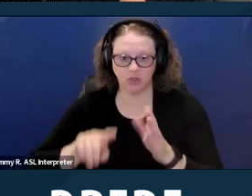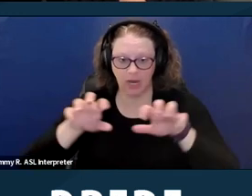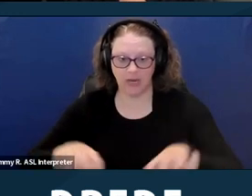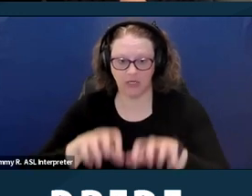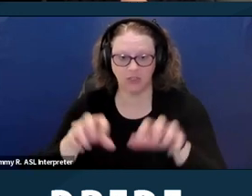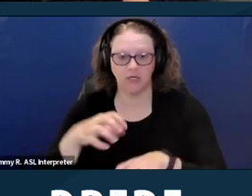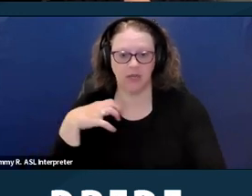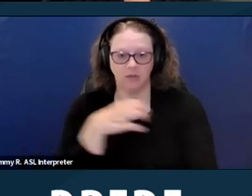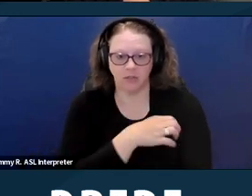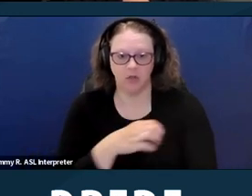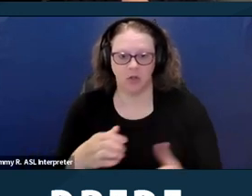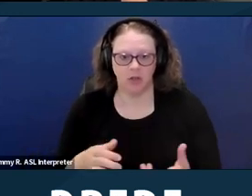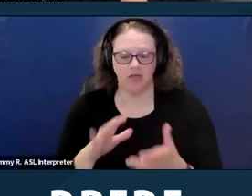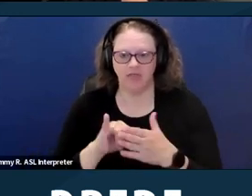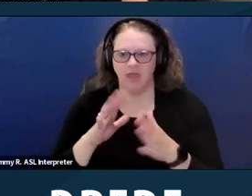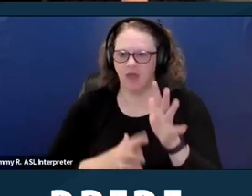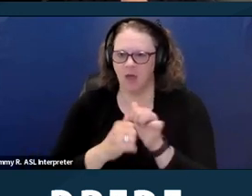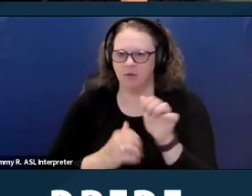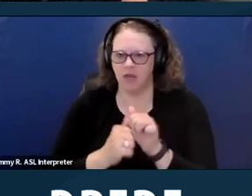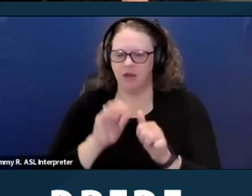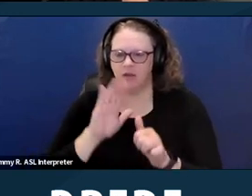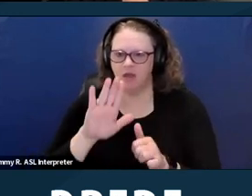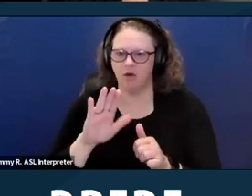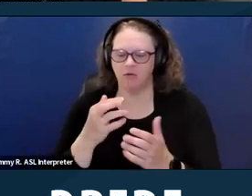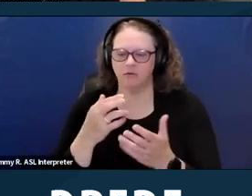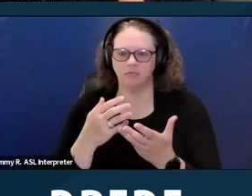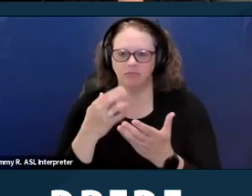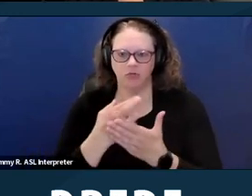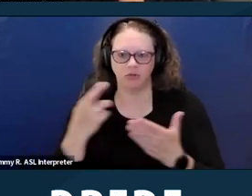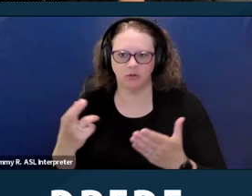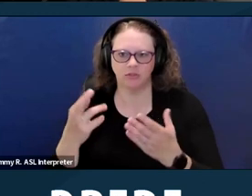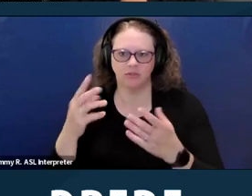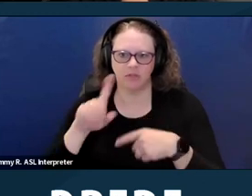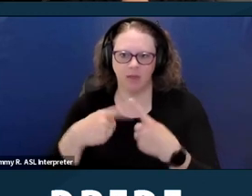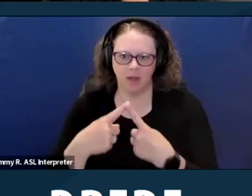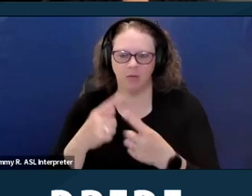of income laws every couple of months. It's a pretty good resource. Next slide.